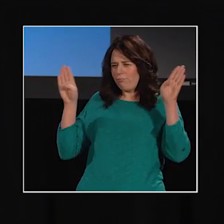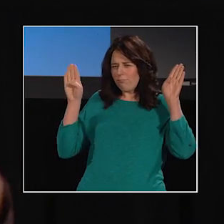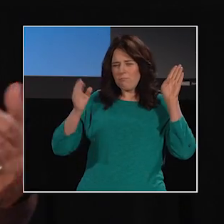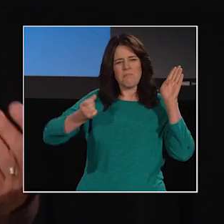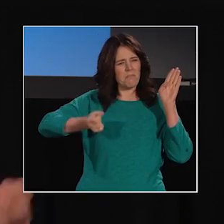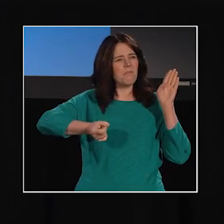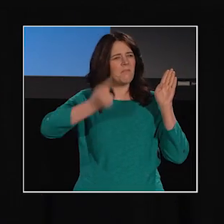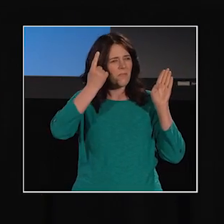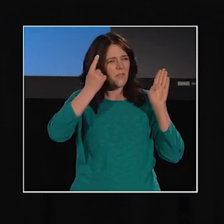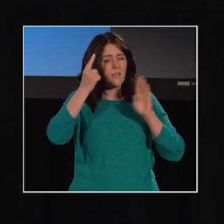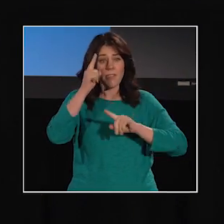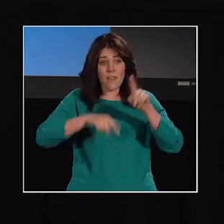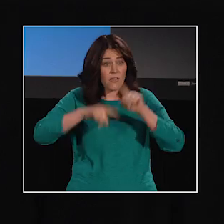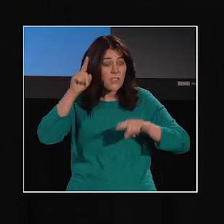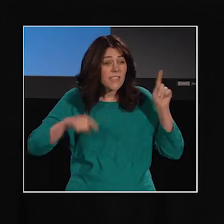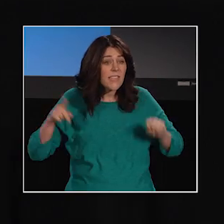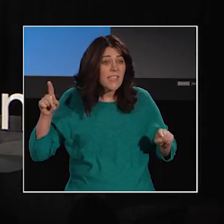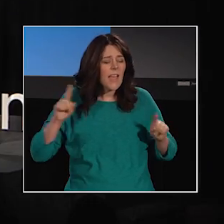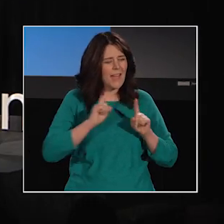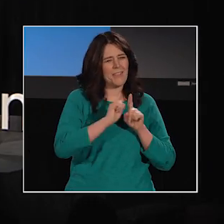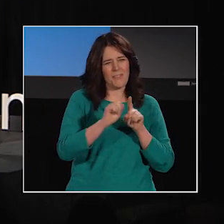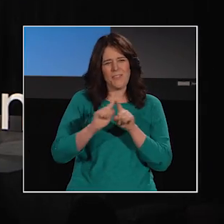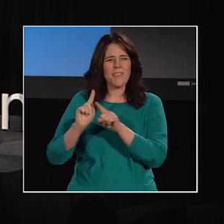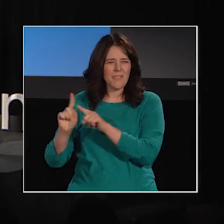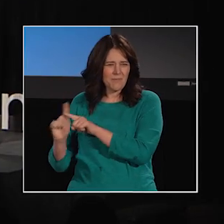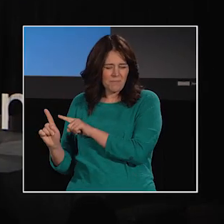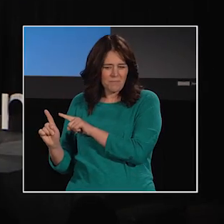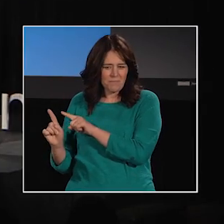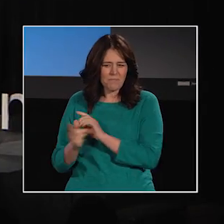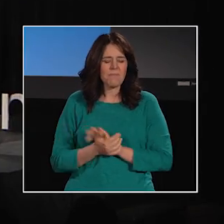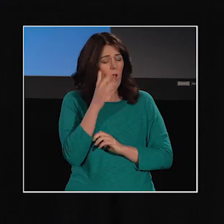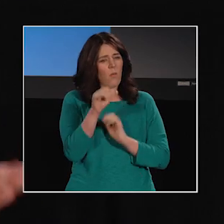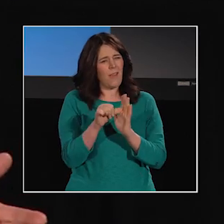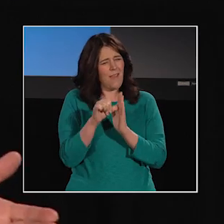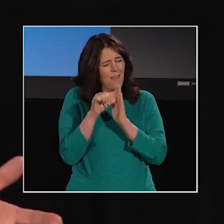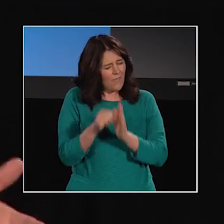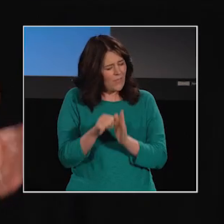of diversity and difference. One of the things that I want to emphasize today